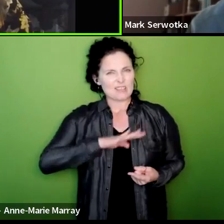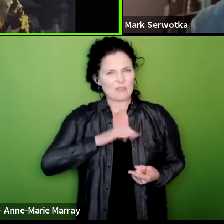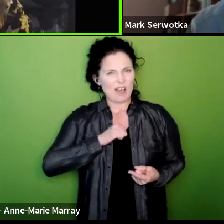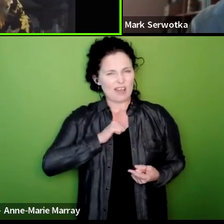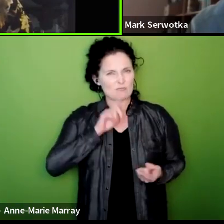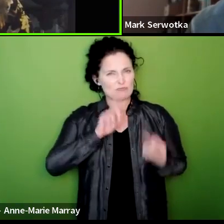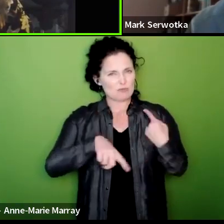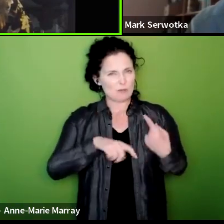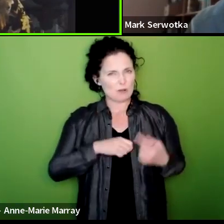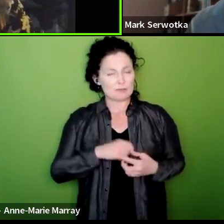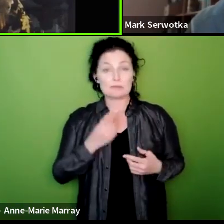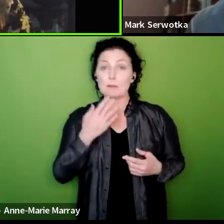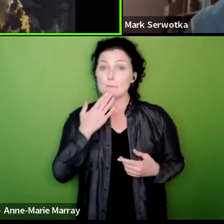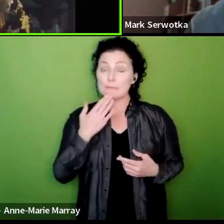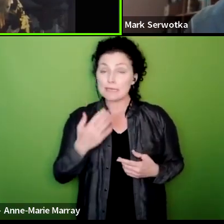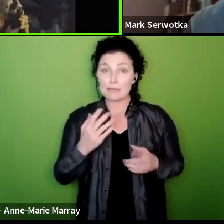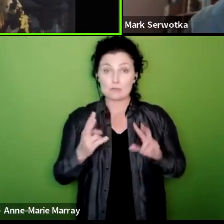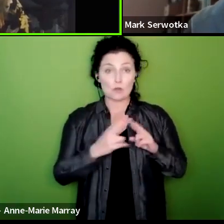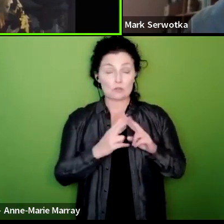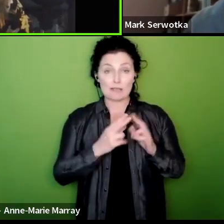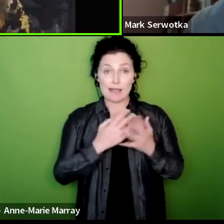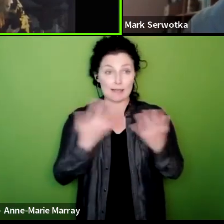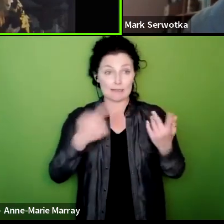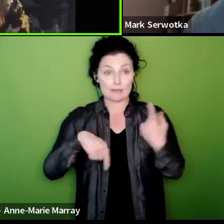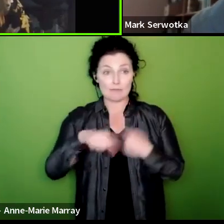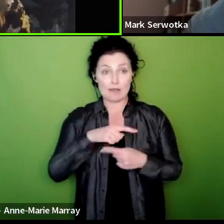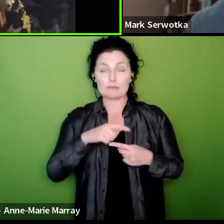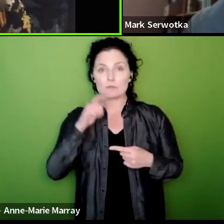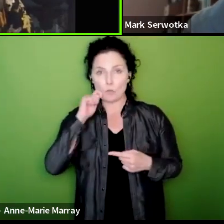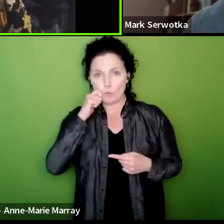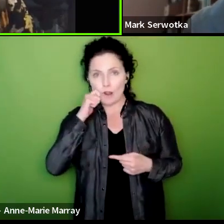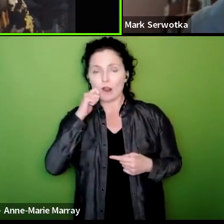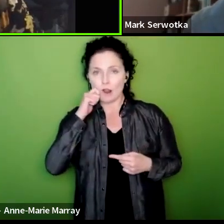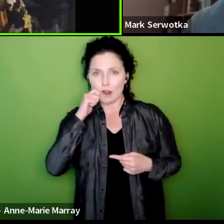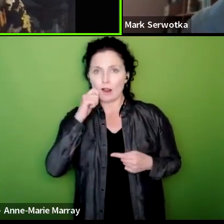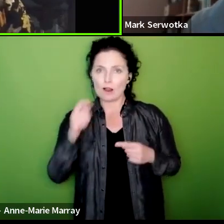any of us and we will endeavour to get you an answer but I think that's pretty much covered